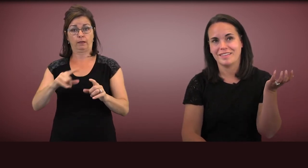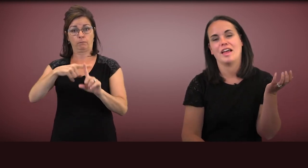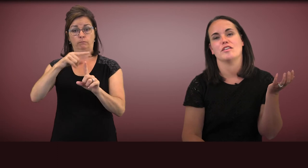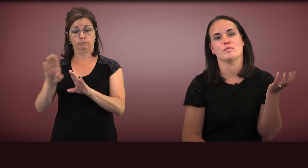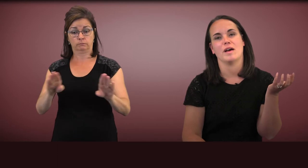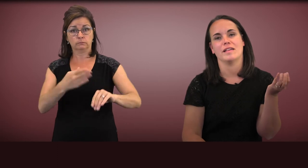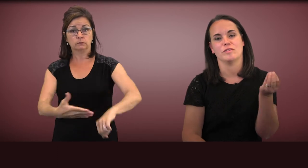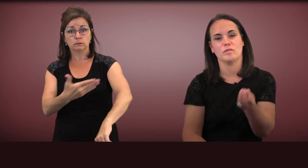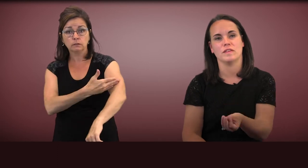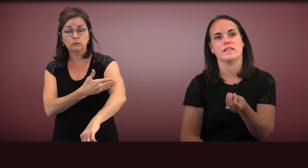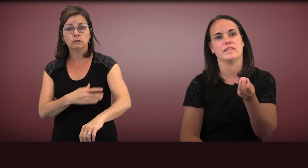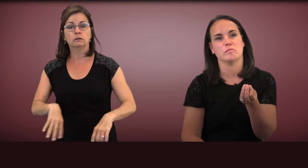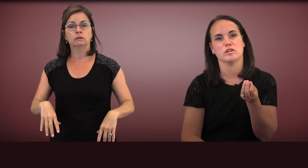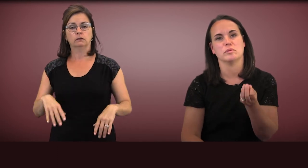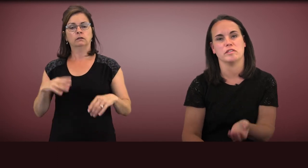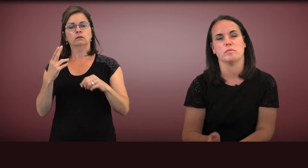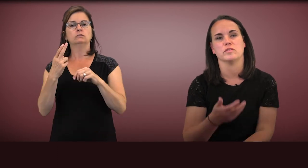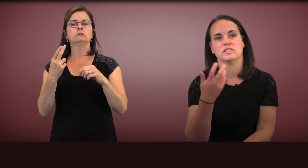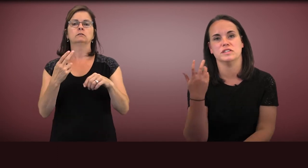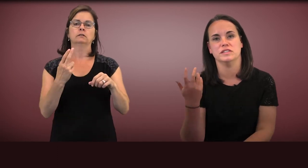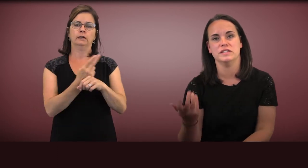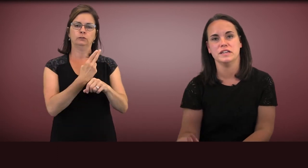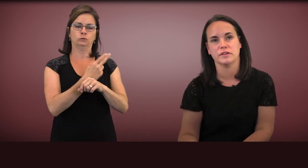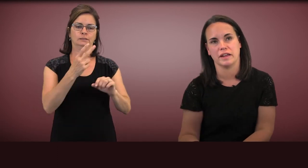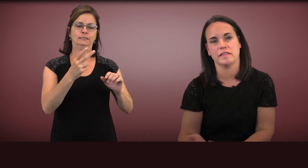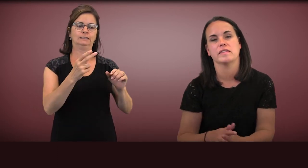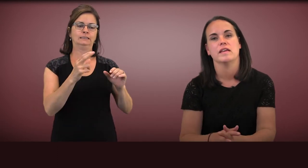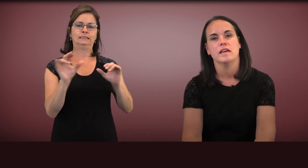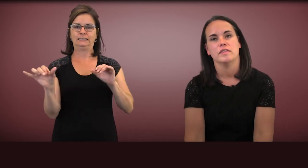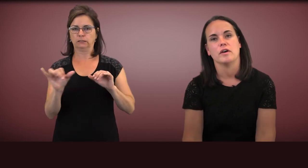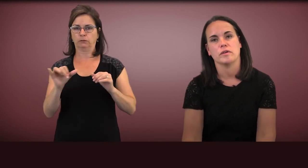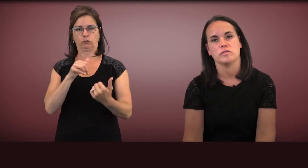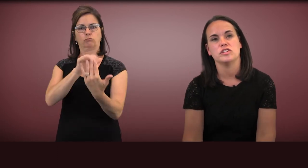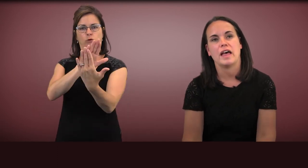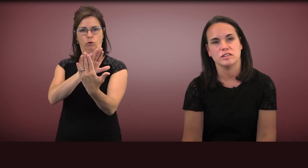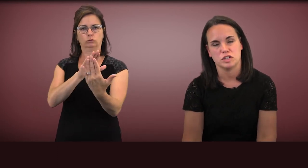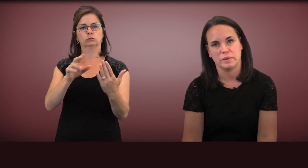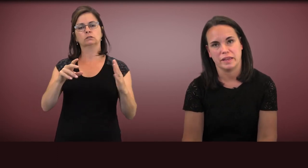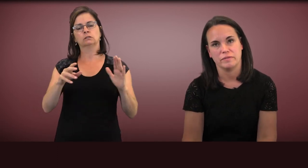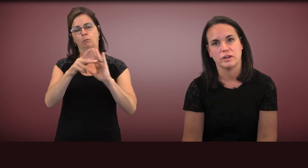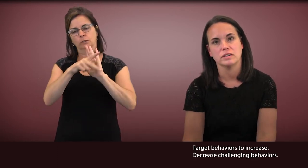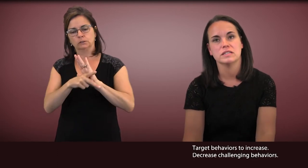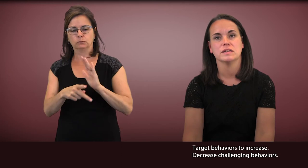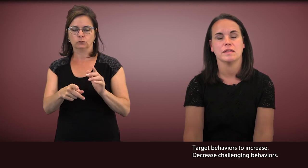as well as, using similar principles to decrease those challenging behaviors.